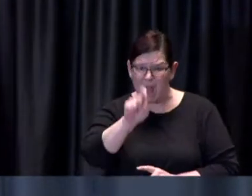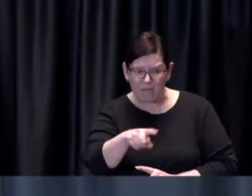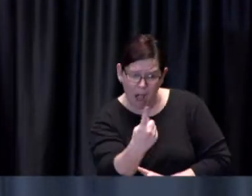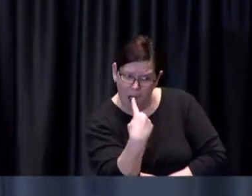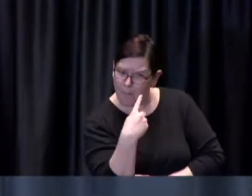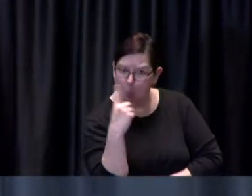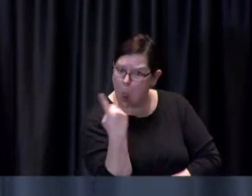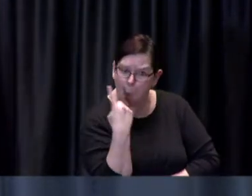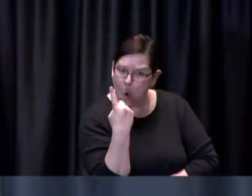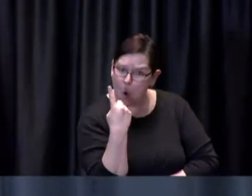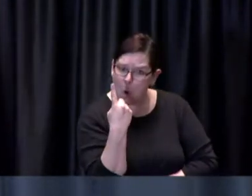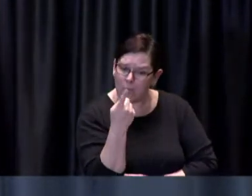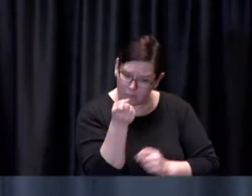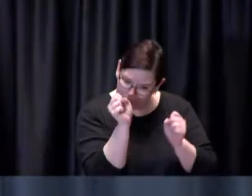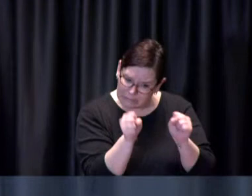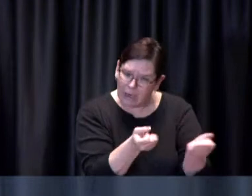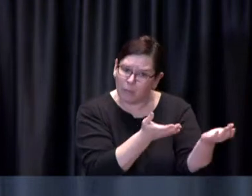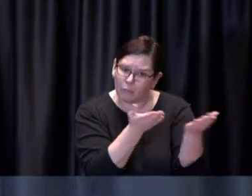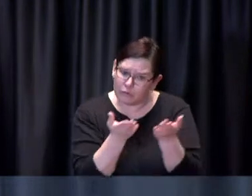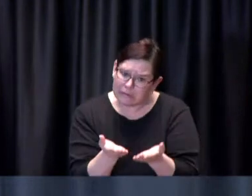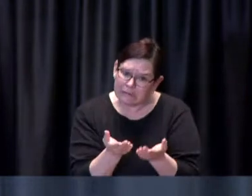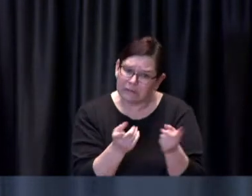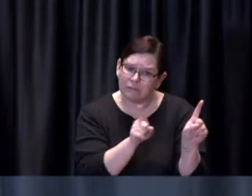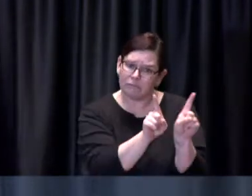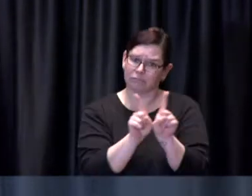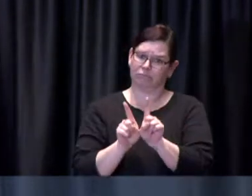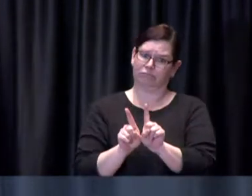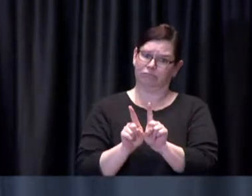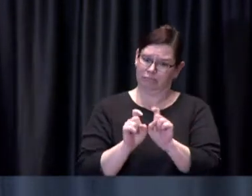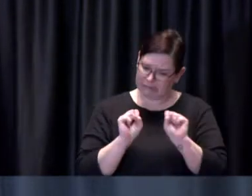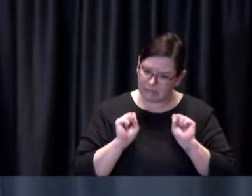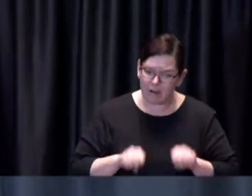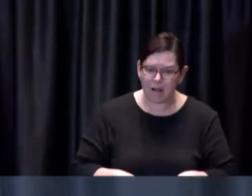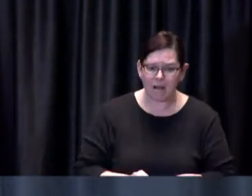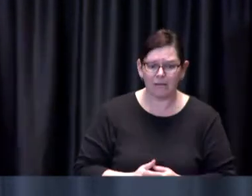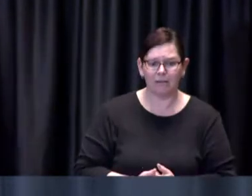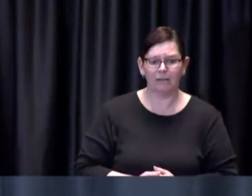support but if someone would is more comfortable bringing a family member or a caregiver with them